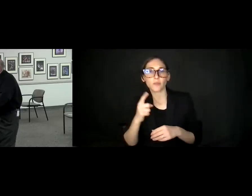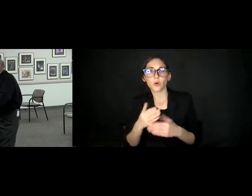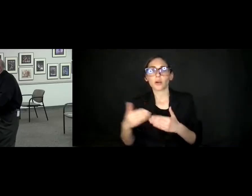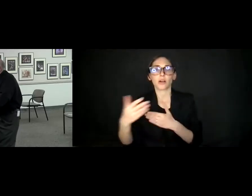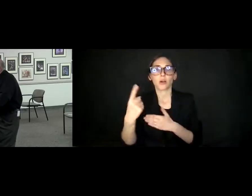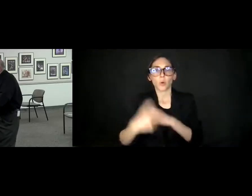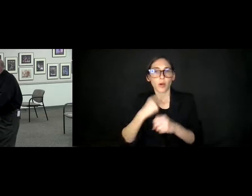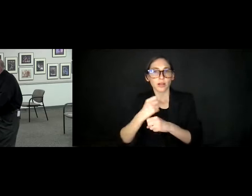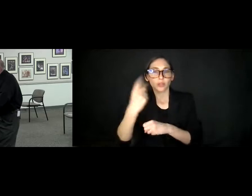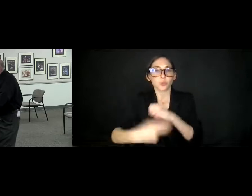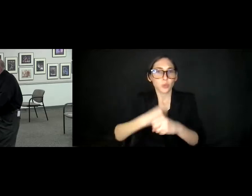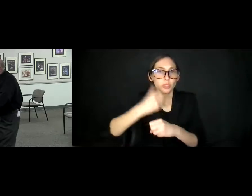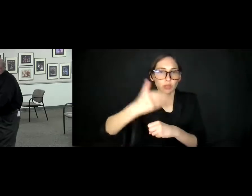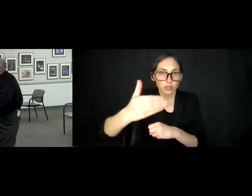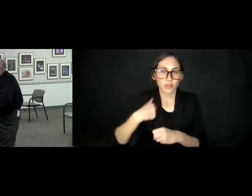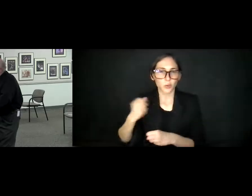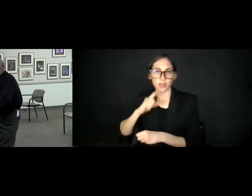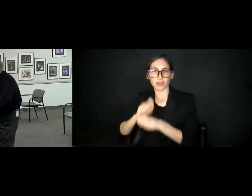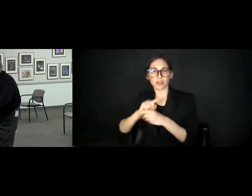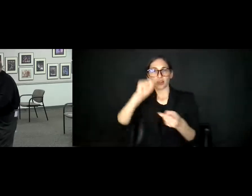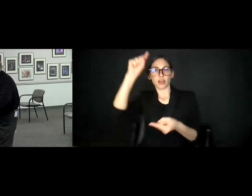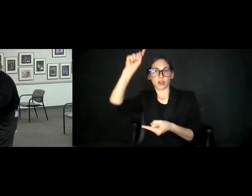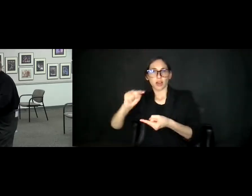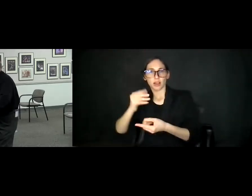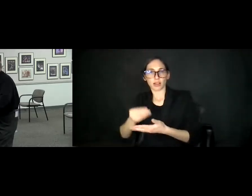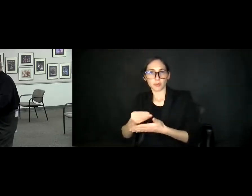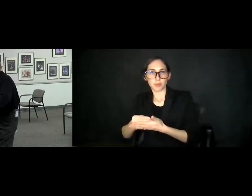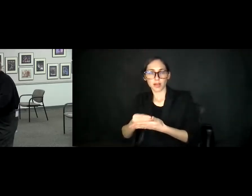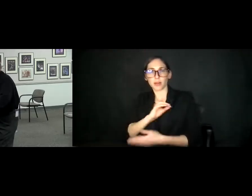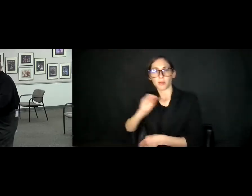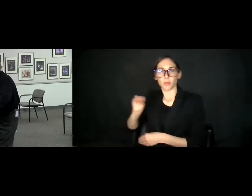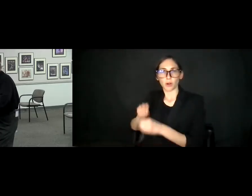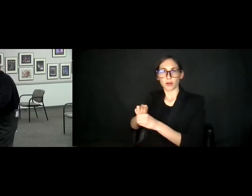And so we can cut some of that back and put it back into our budget.